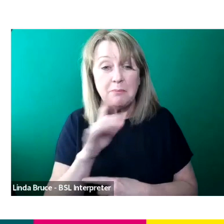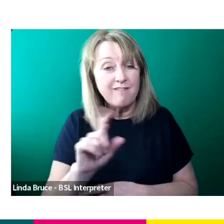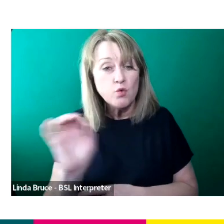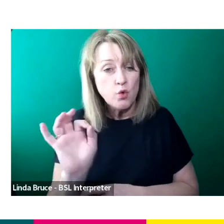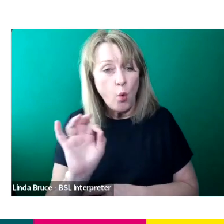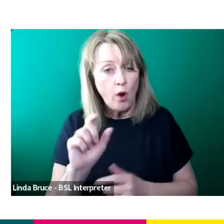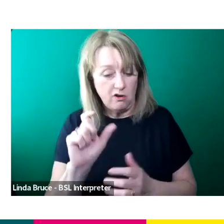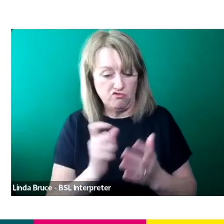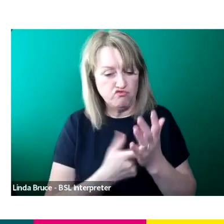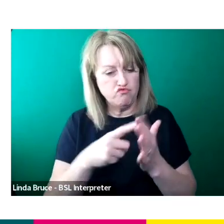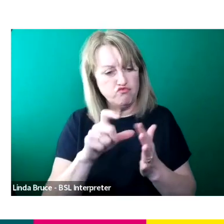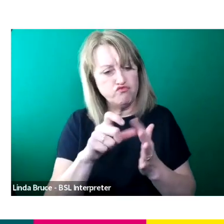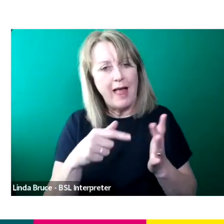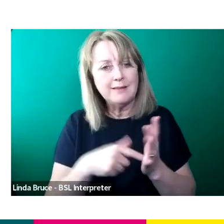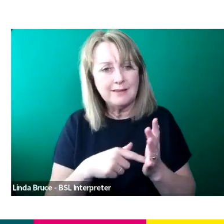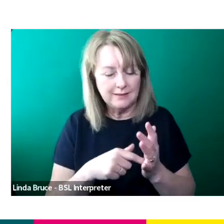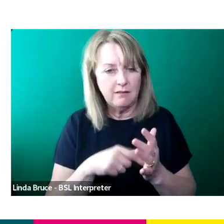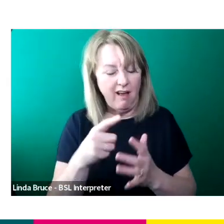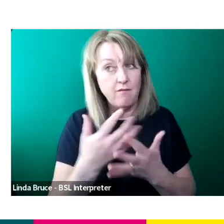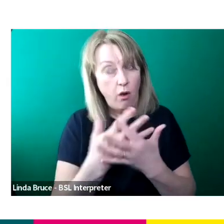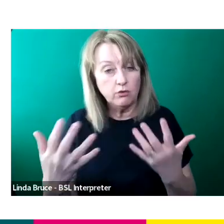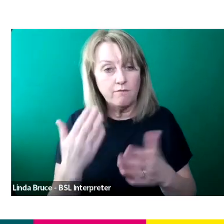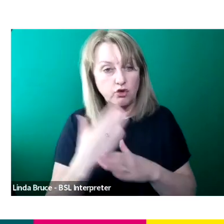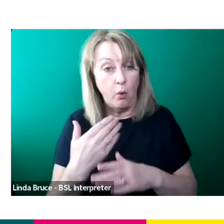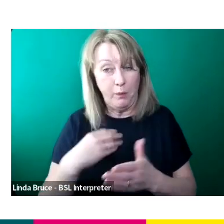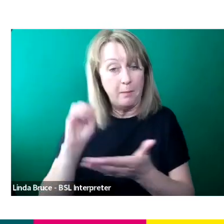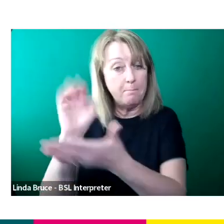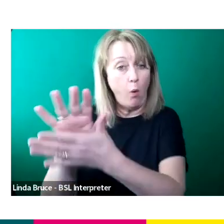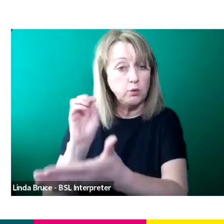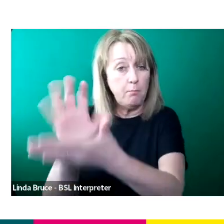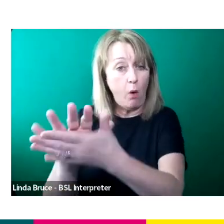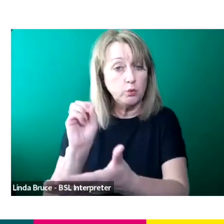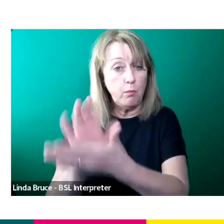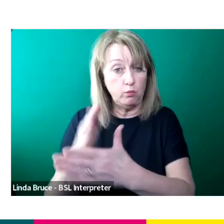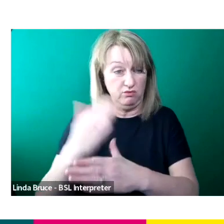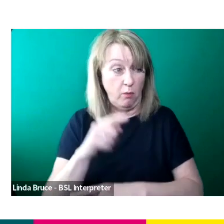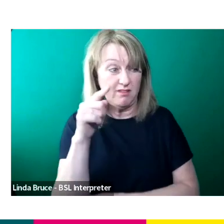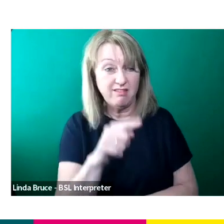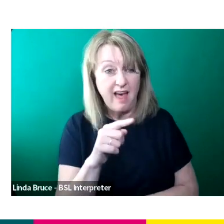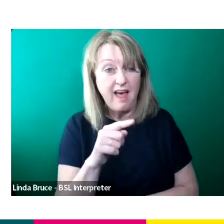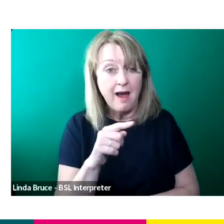They all have jobs on there, we post our jobs on there as well. So have a look on there and stay in the loop and you can network on there as well.